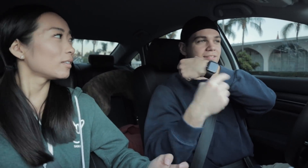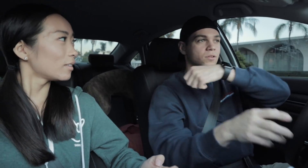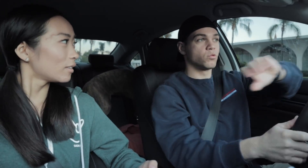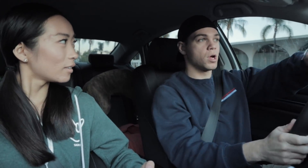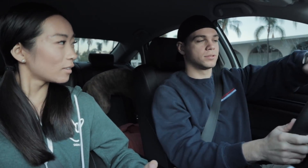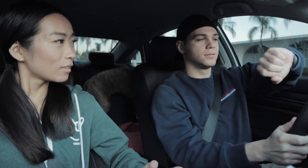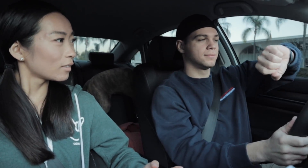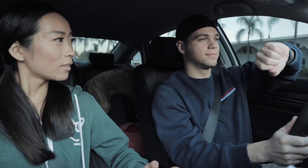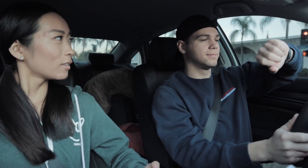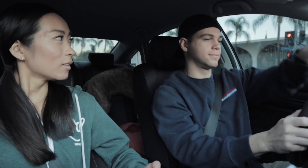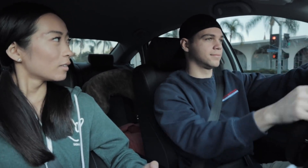E: you just like look at it